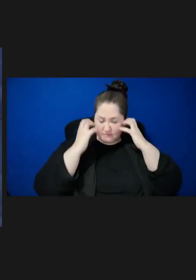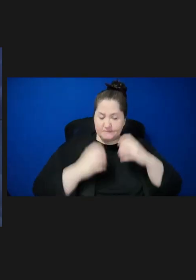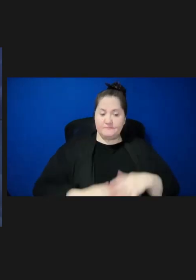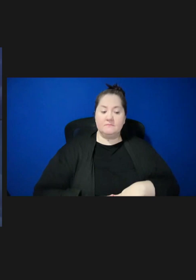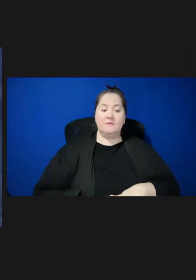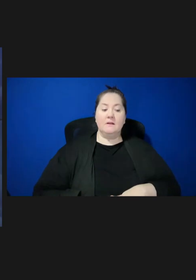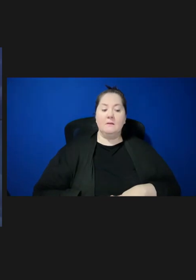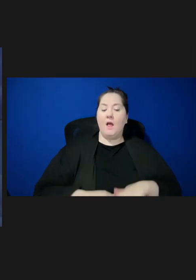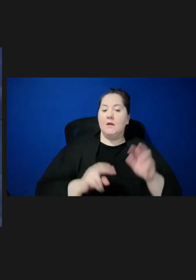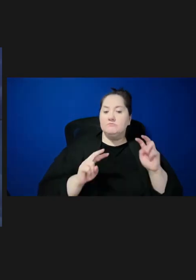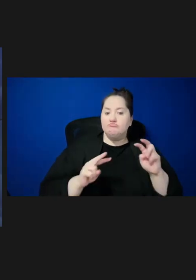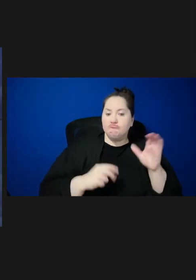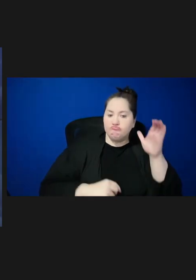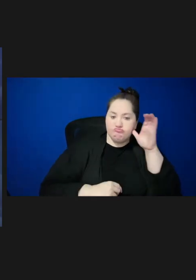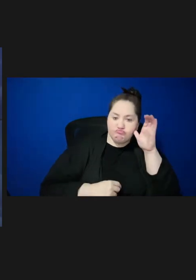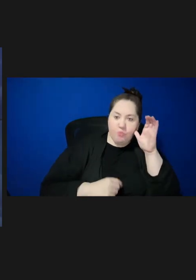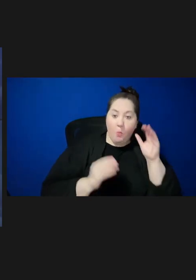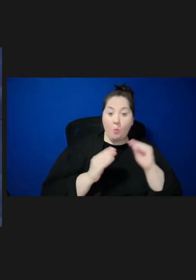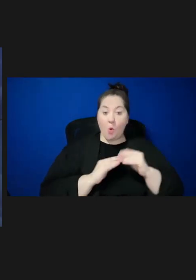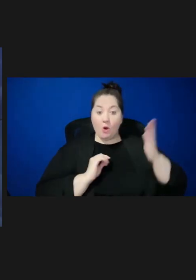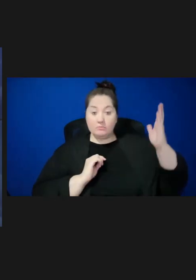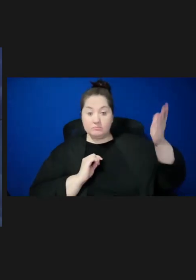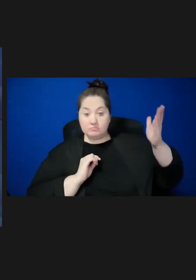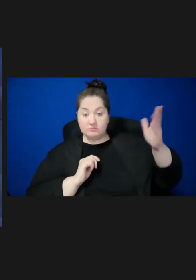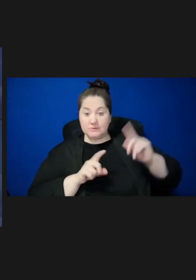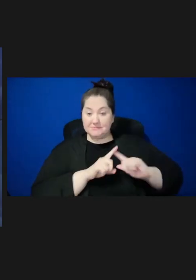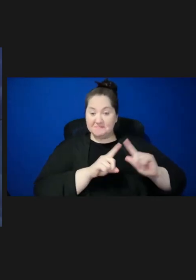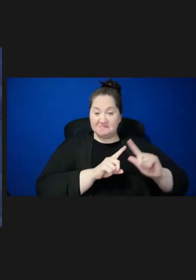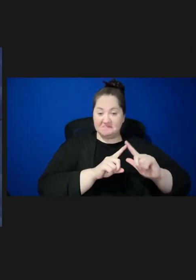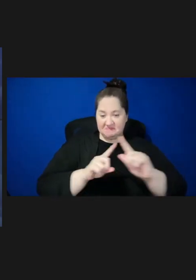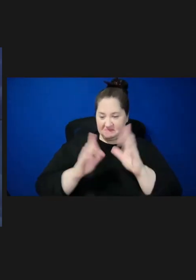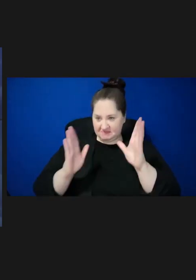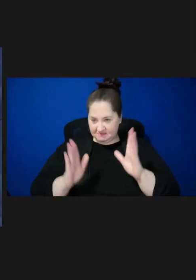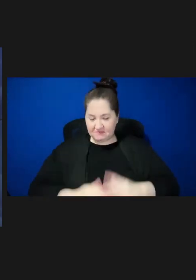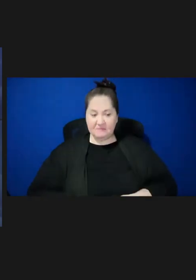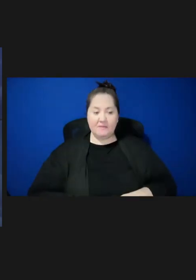to hearing more about the presentations from the speakers today, as the committee discusses